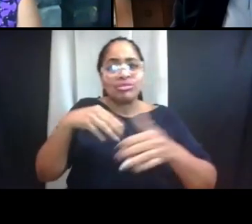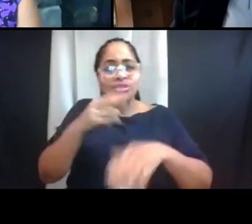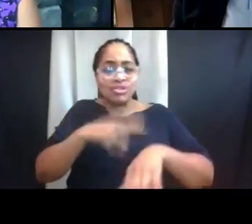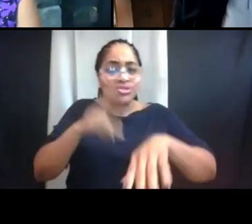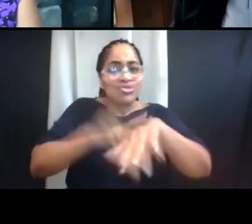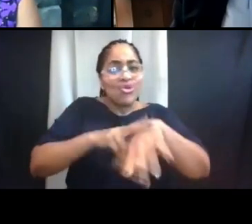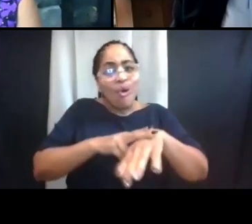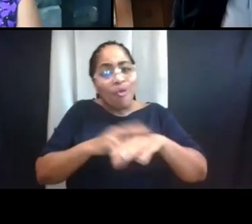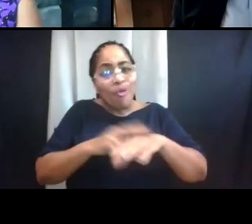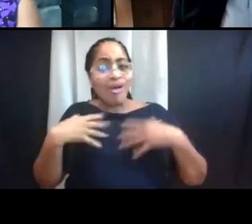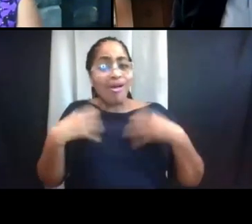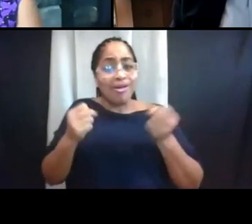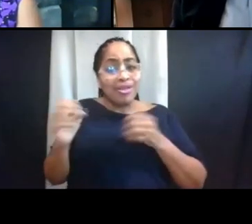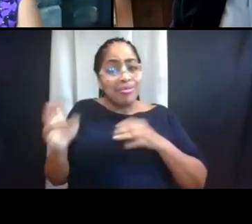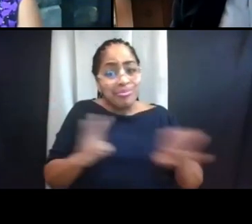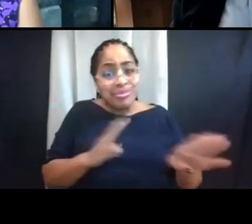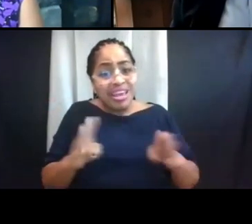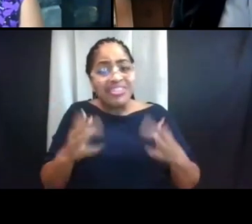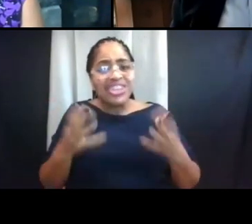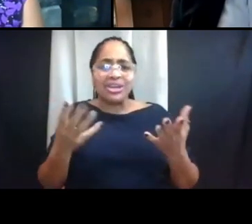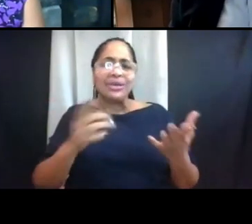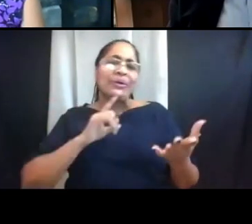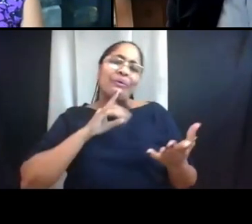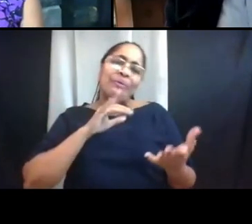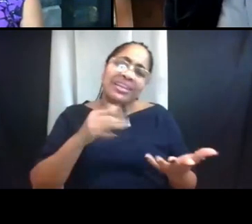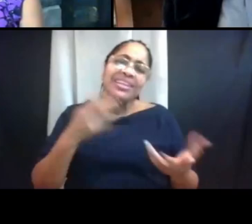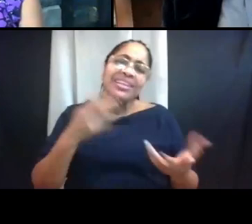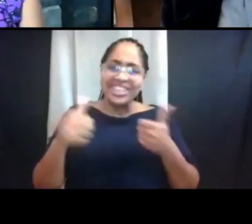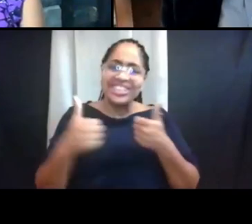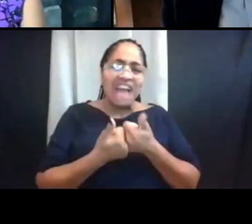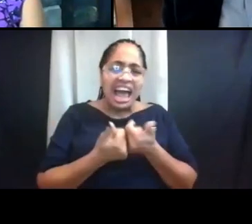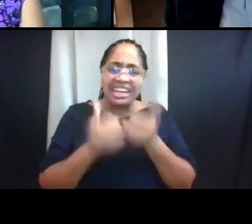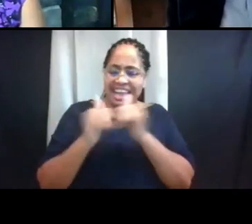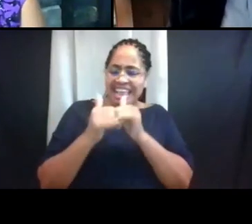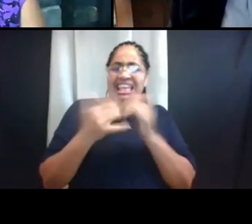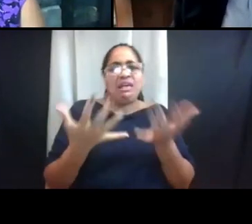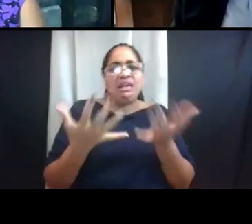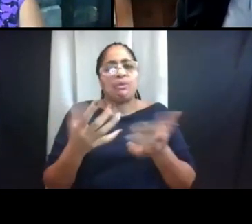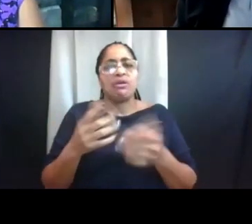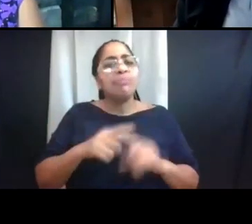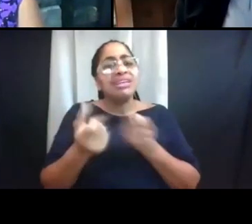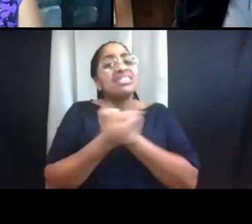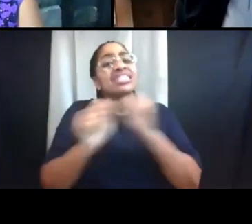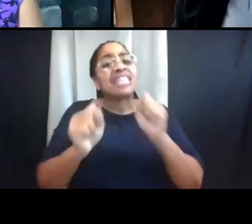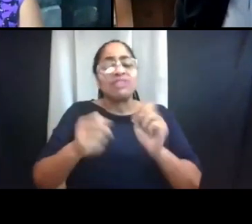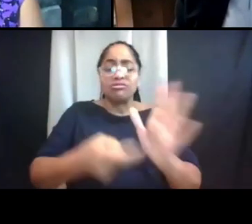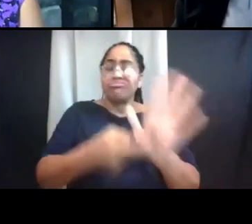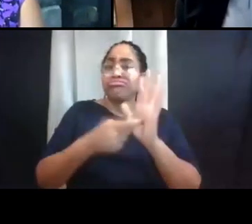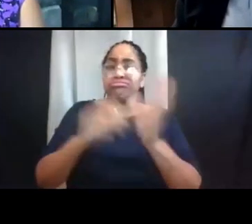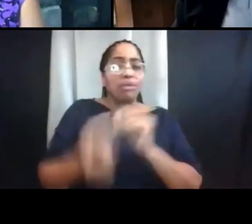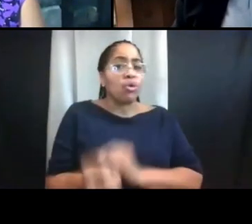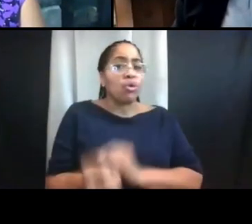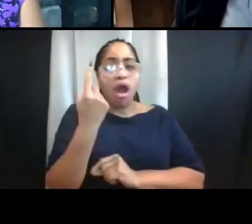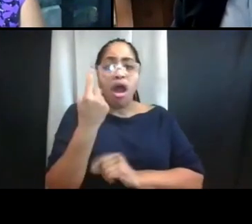for their developmental stages is really a challenge. Yet safety has to be our number one priority.